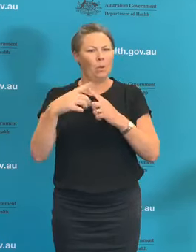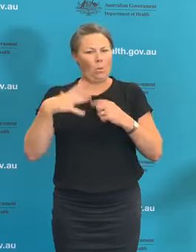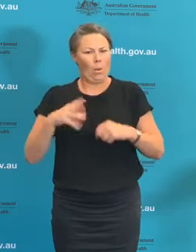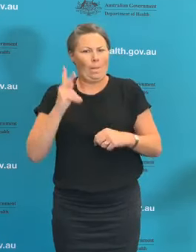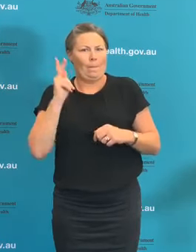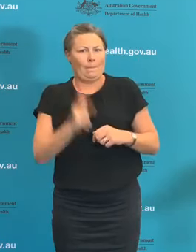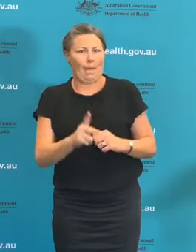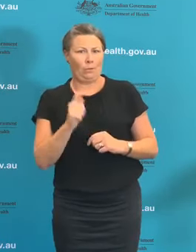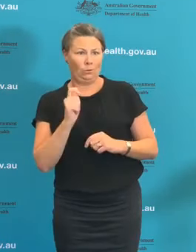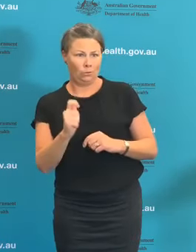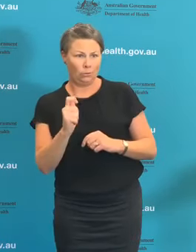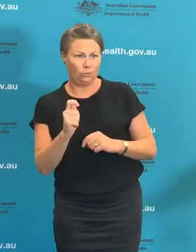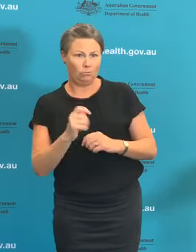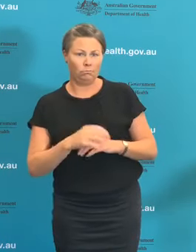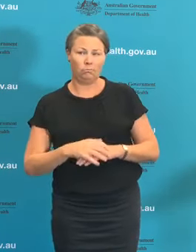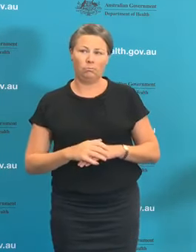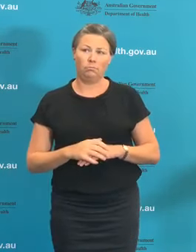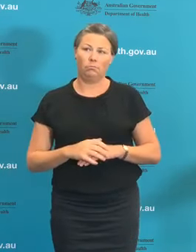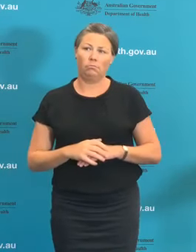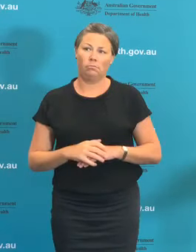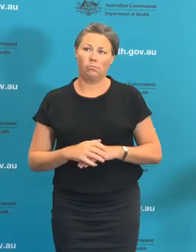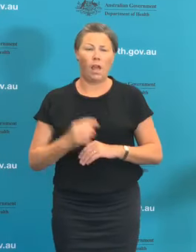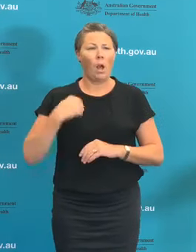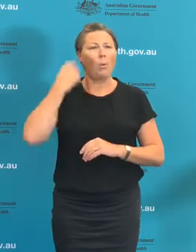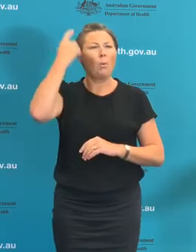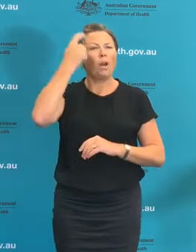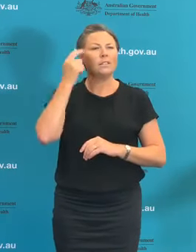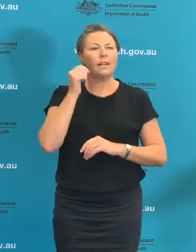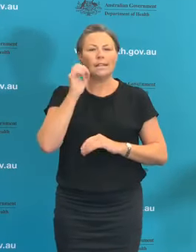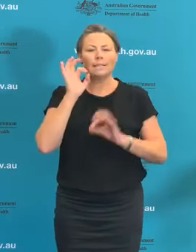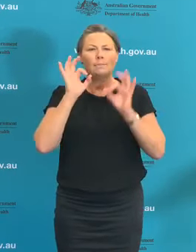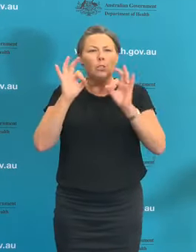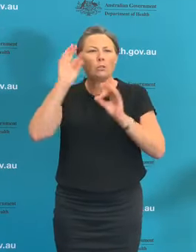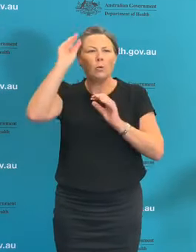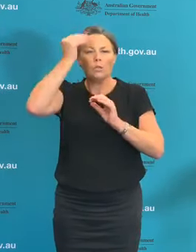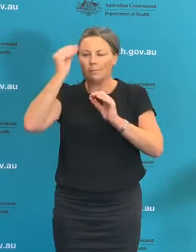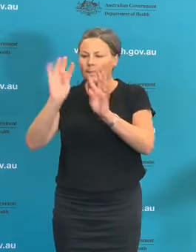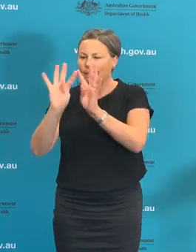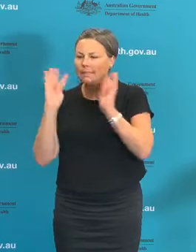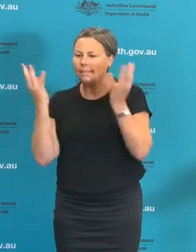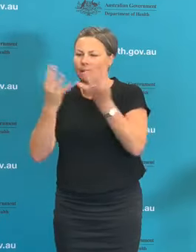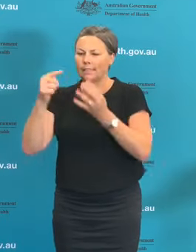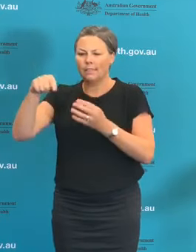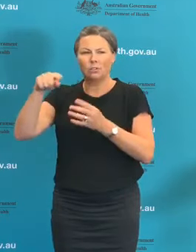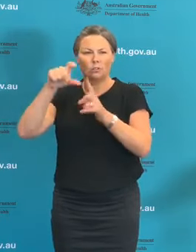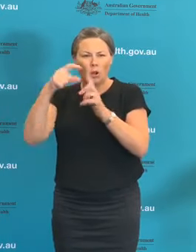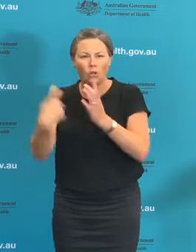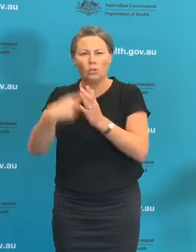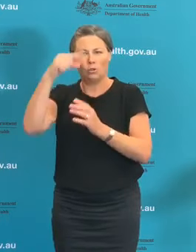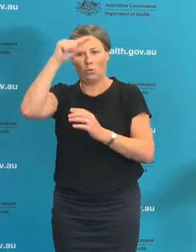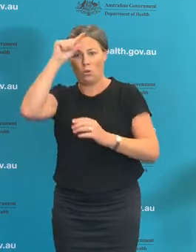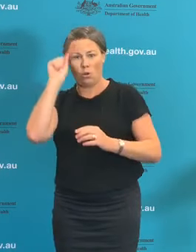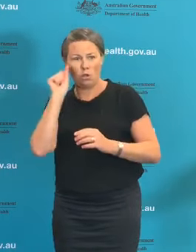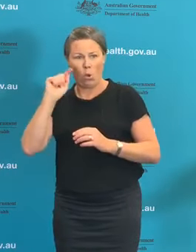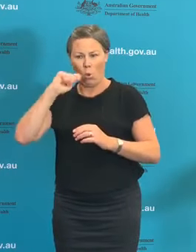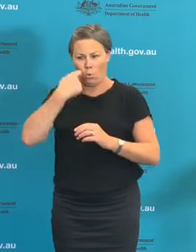Would the AHPPC be looking at giving very prescriptive to sporting organisations of how to socially distance?